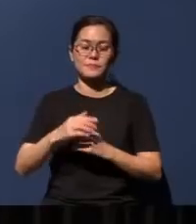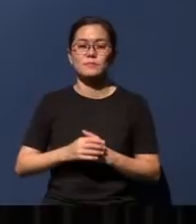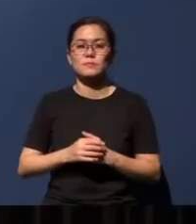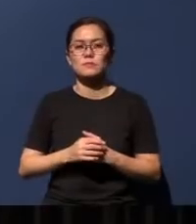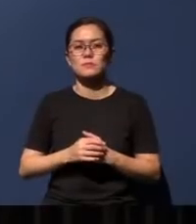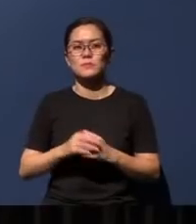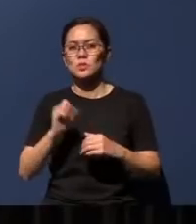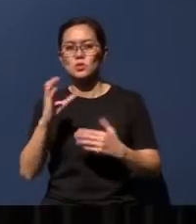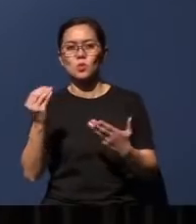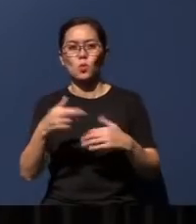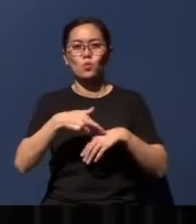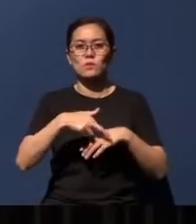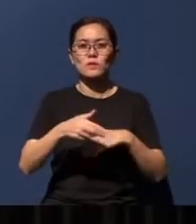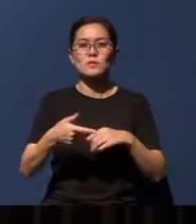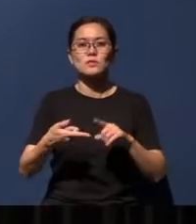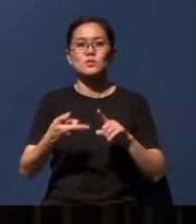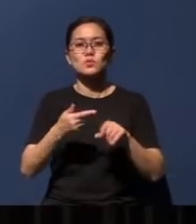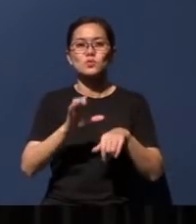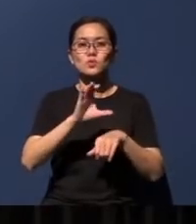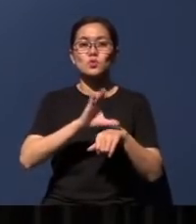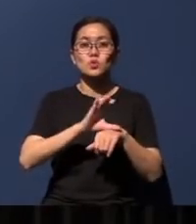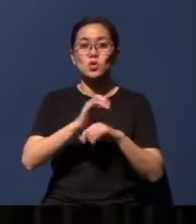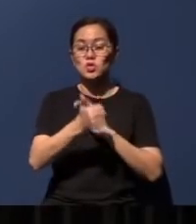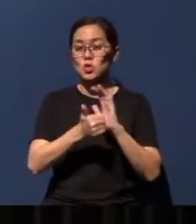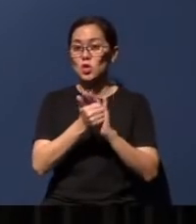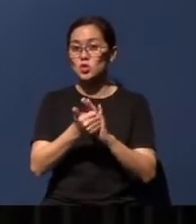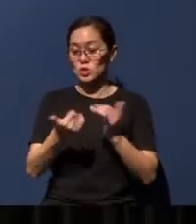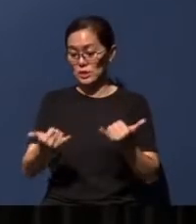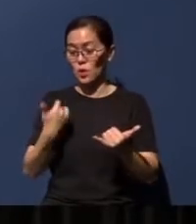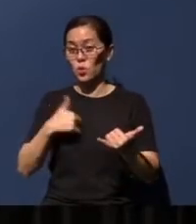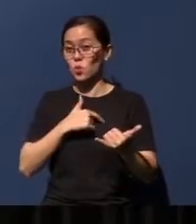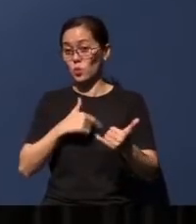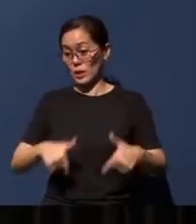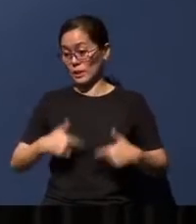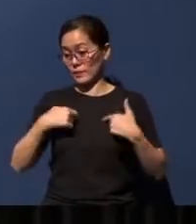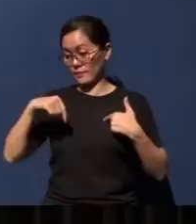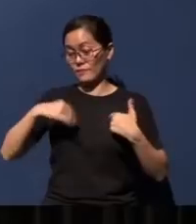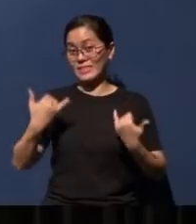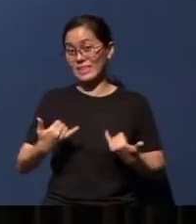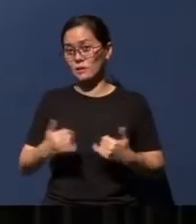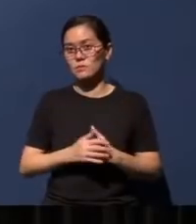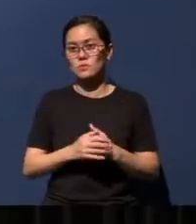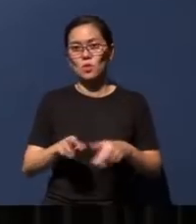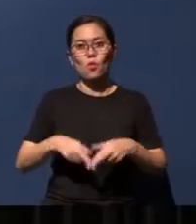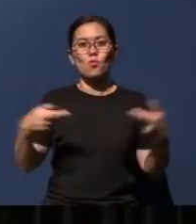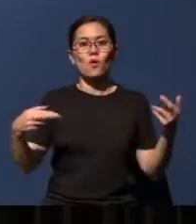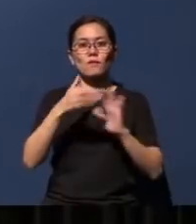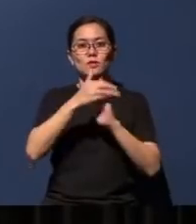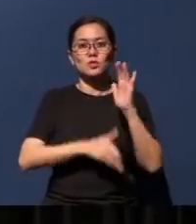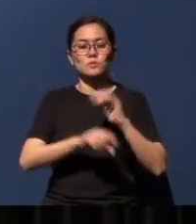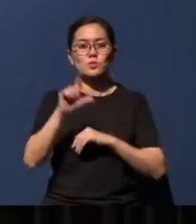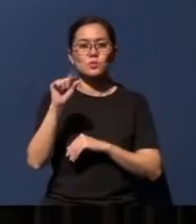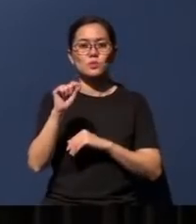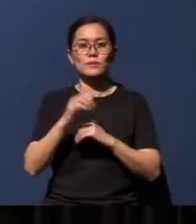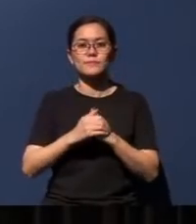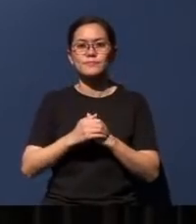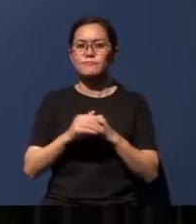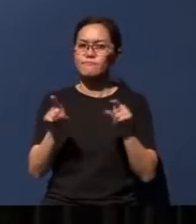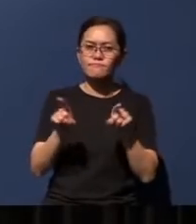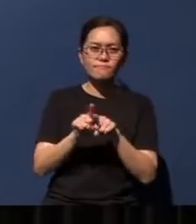refers to this Church Age that we are now in. Revelation chapter 20 also tells us